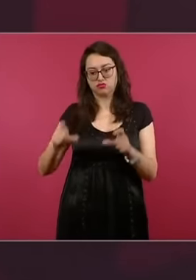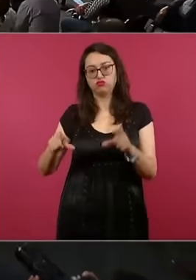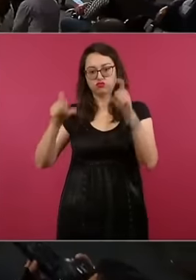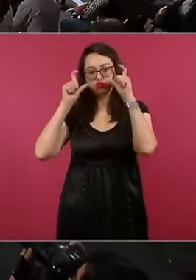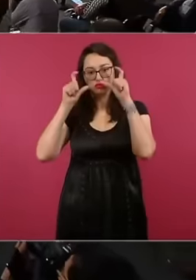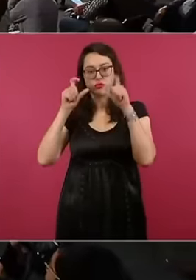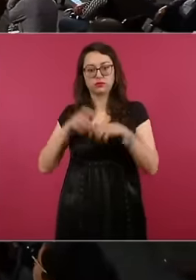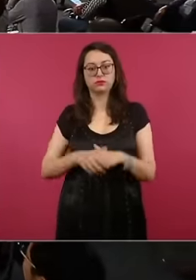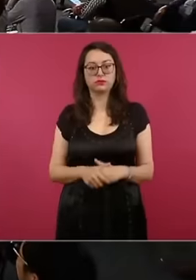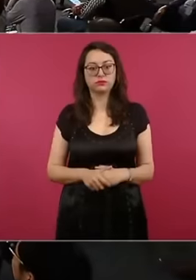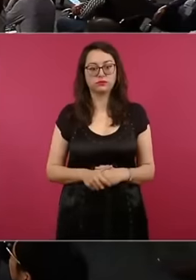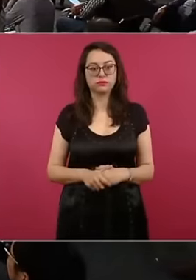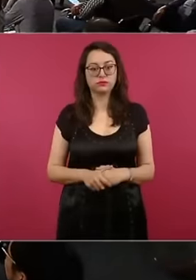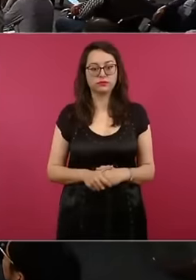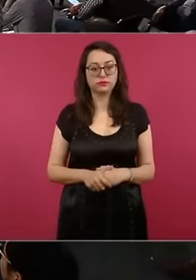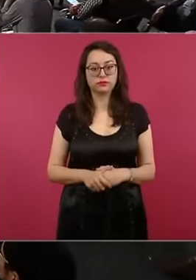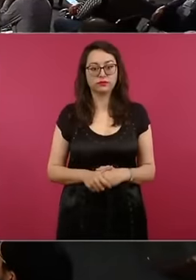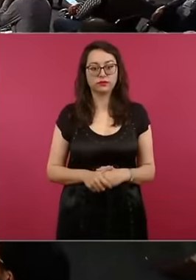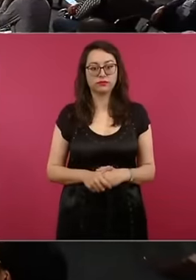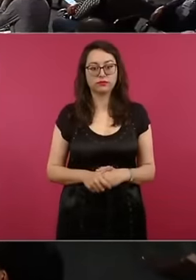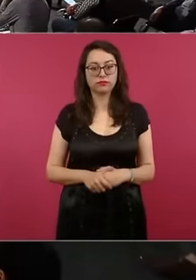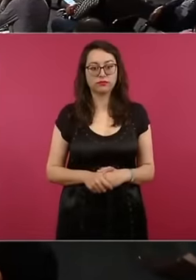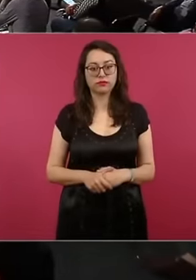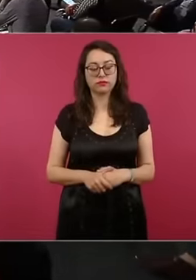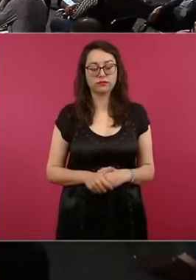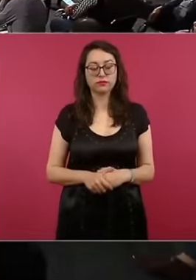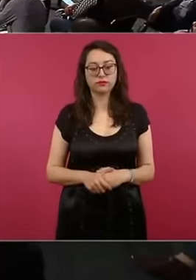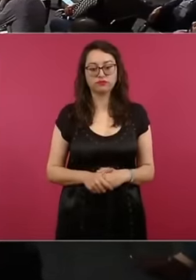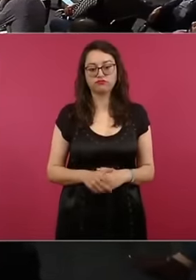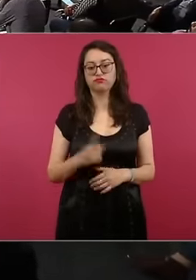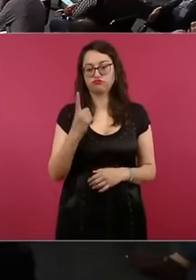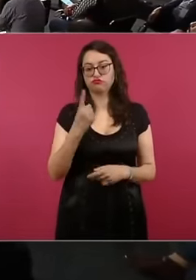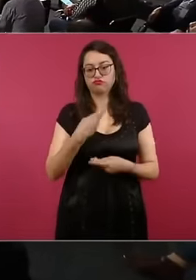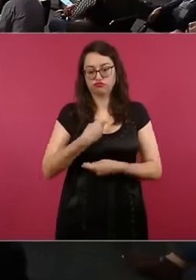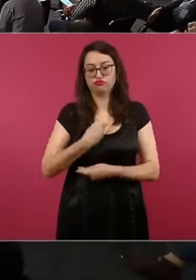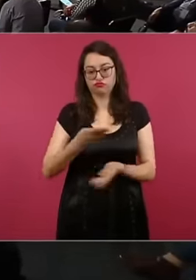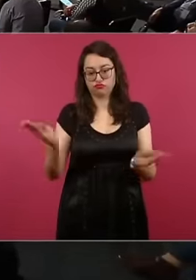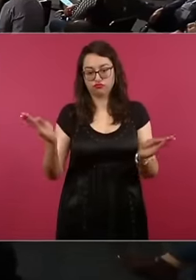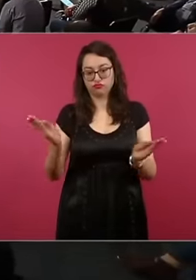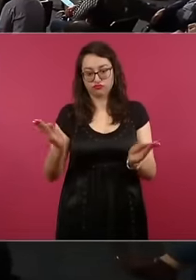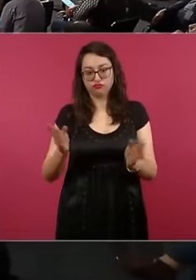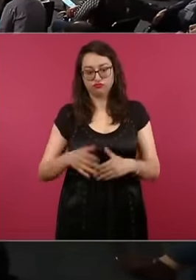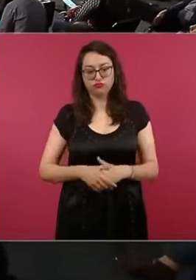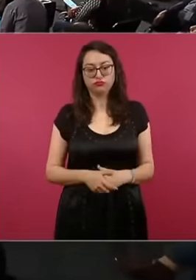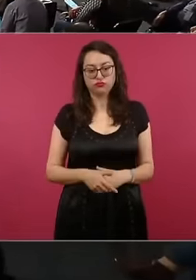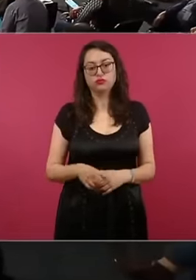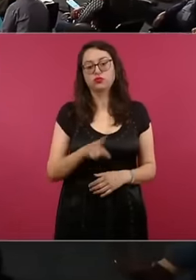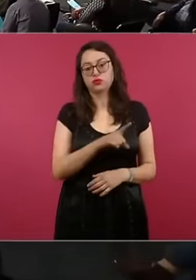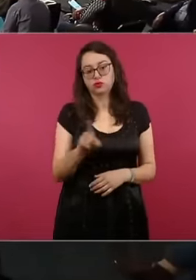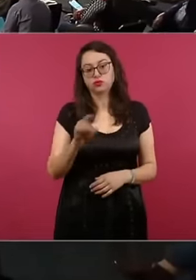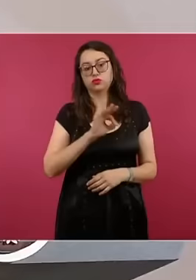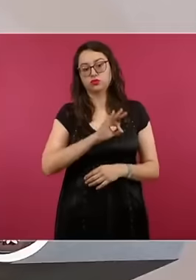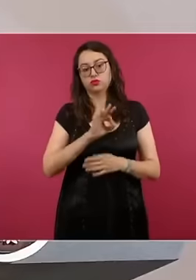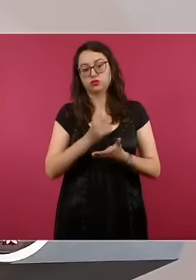Ah Here it is you are going to have one of these and this also you can help us spread